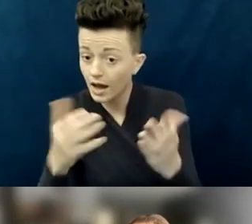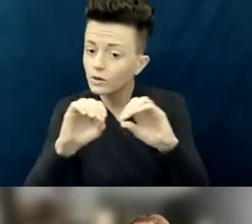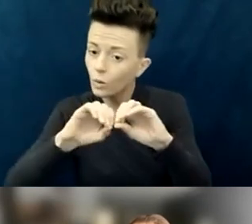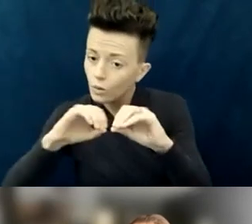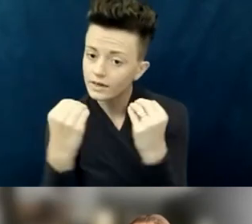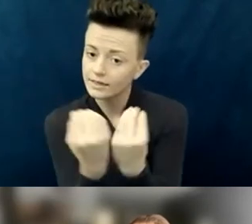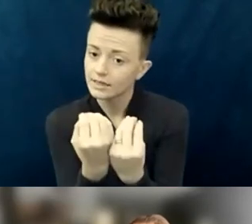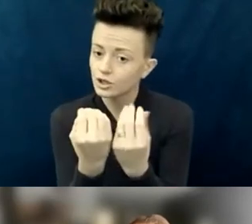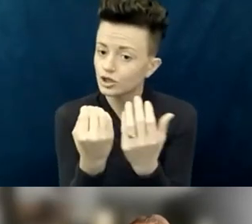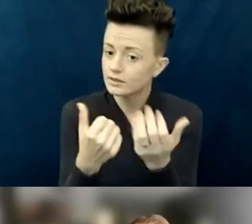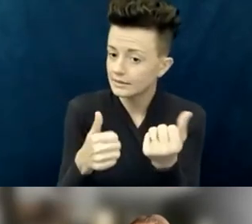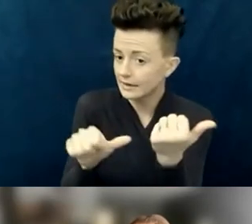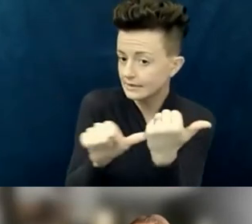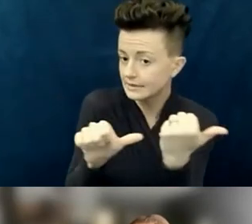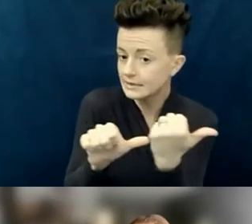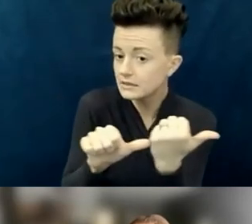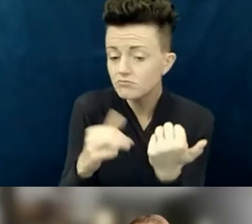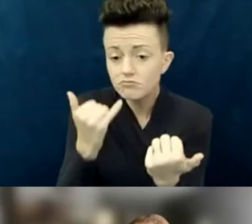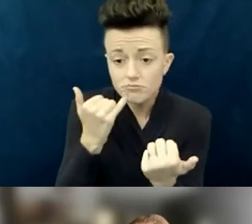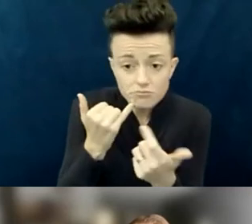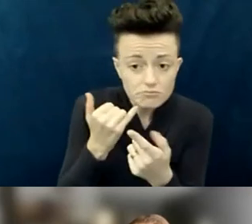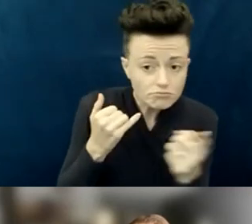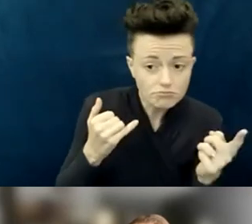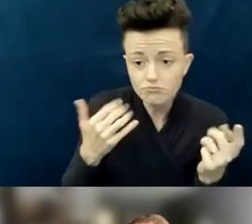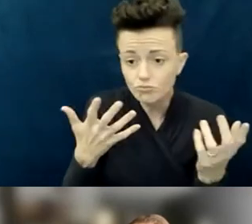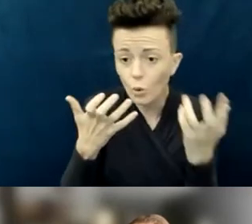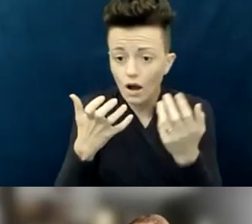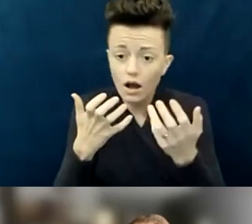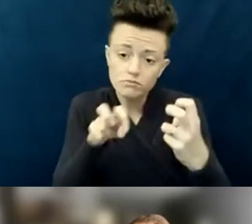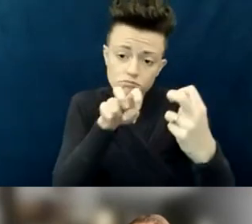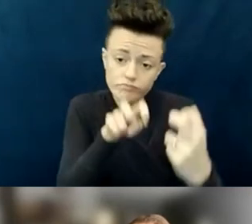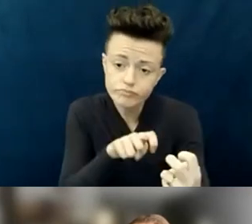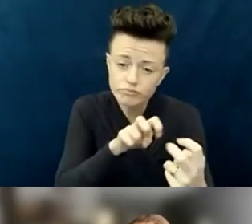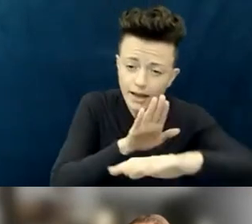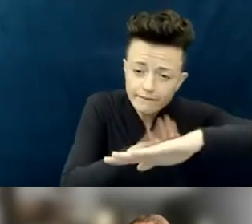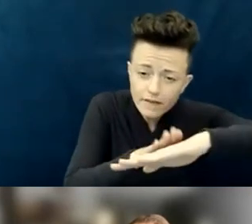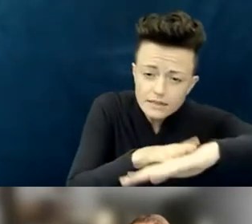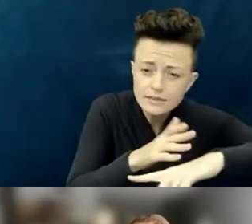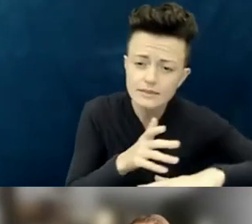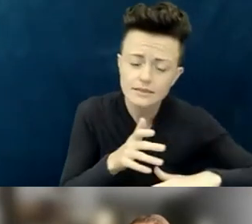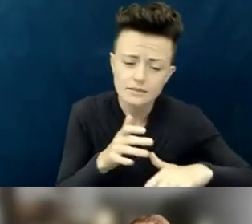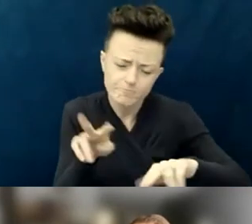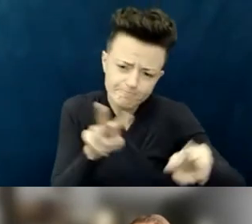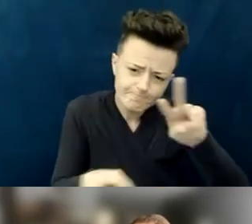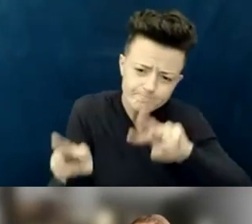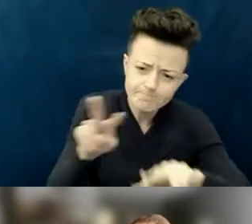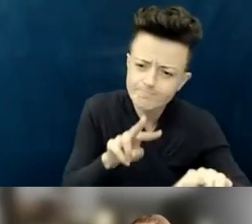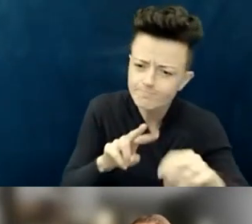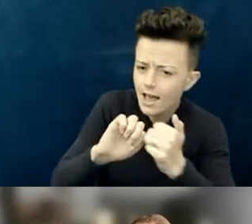but anyone who's interested and needing some advice and assistance to figure out how they can approach things.